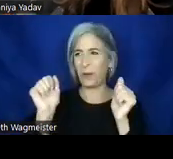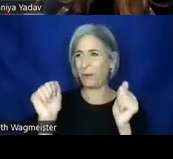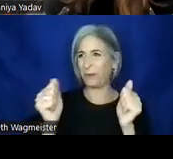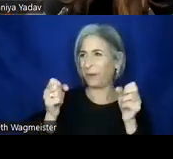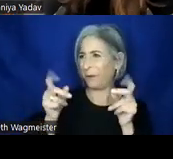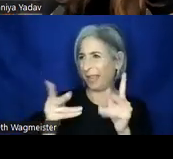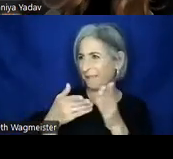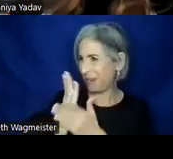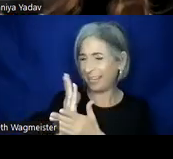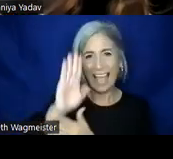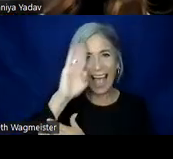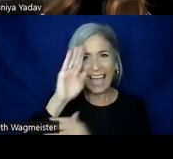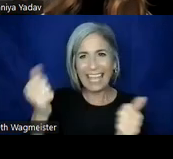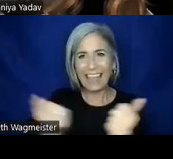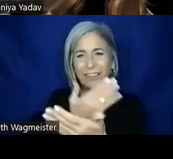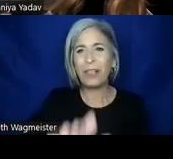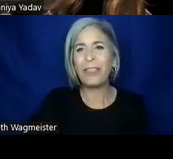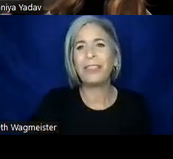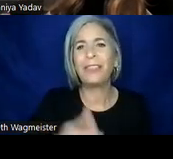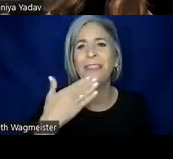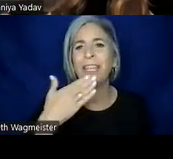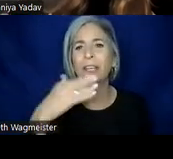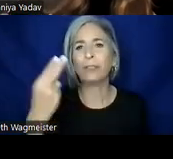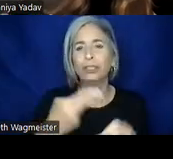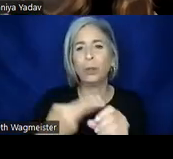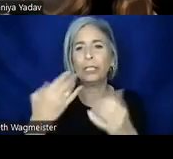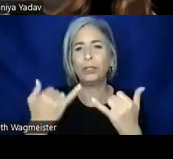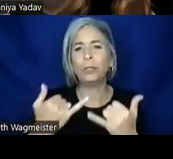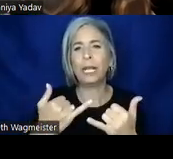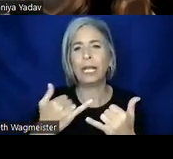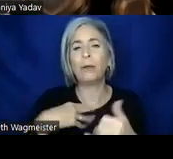So hey, everybody. Thank you for joining us today. We look forward to sharing our